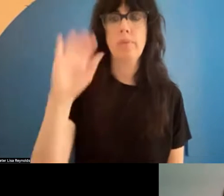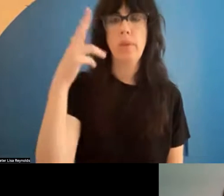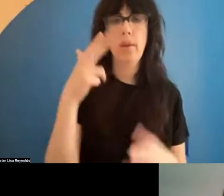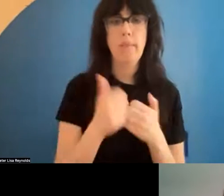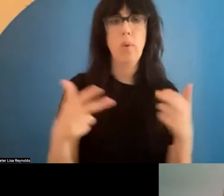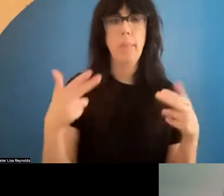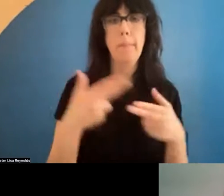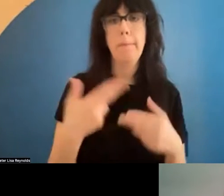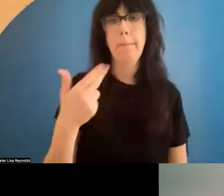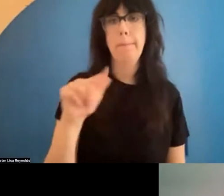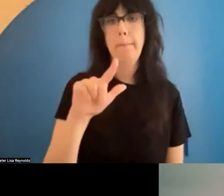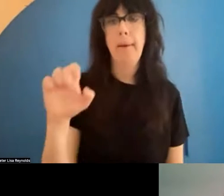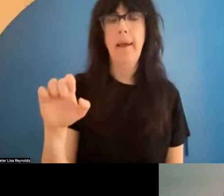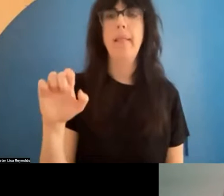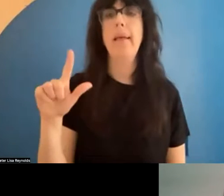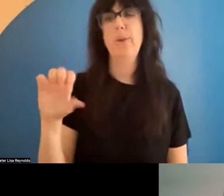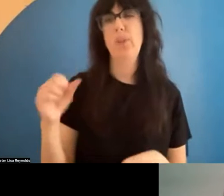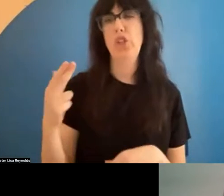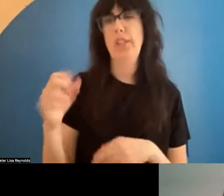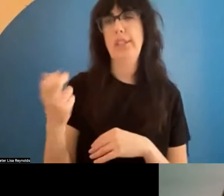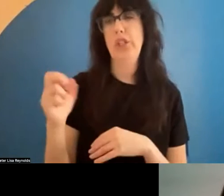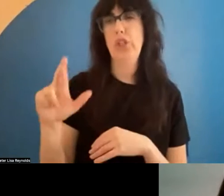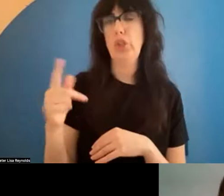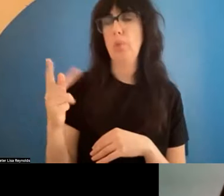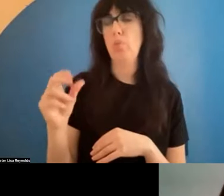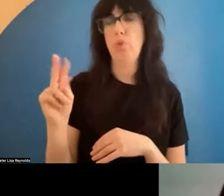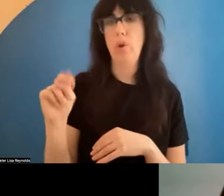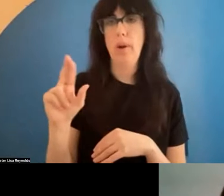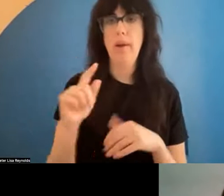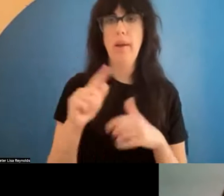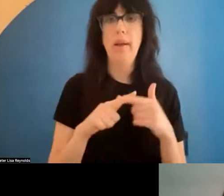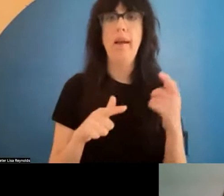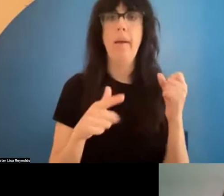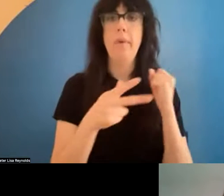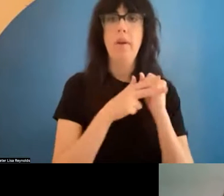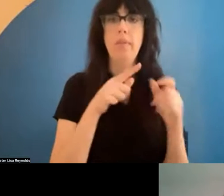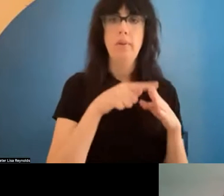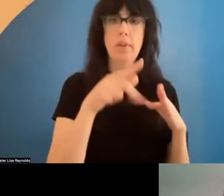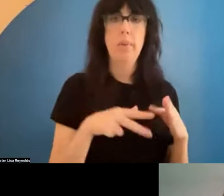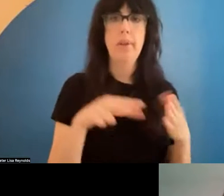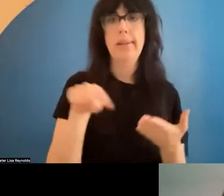she/her pronouns. I am the archiving specialist at Dance/NYC, and today I am calling